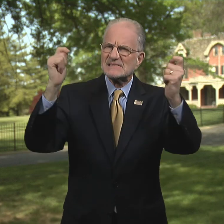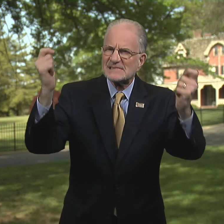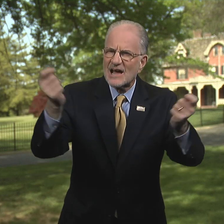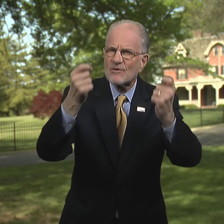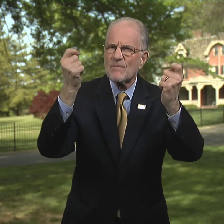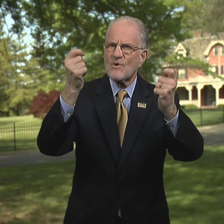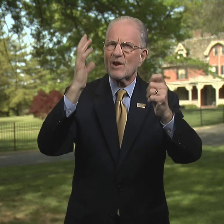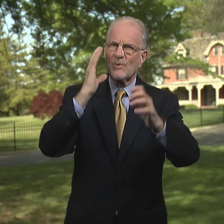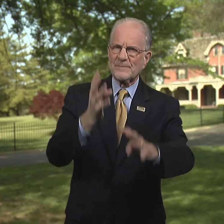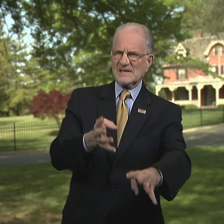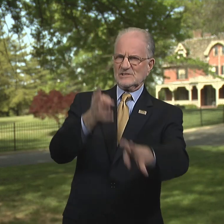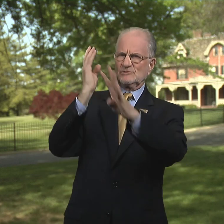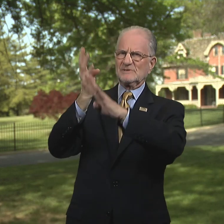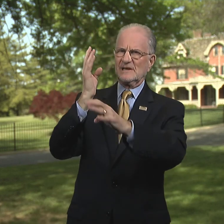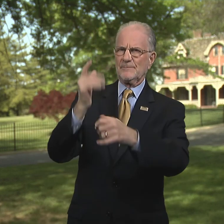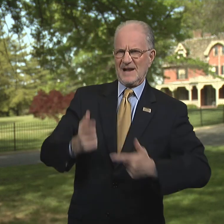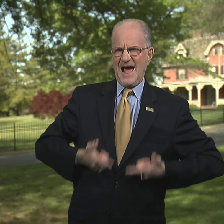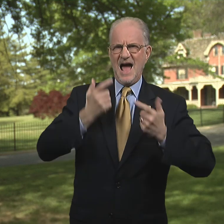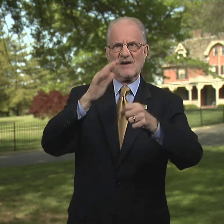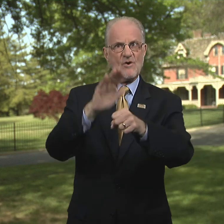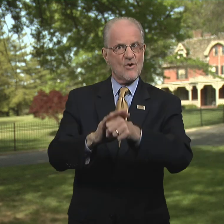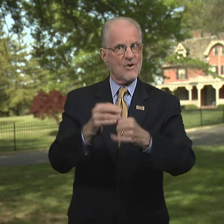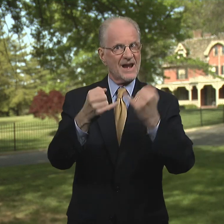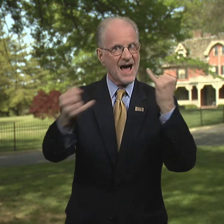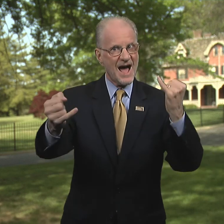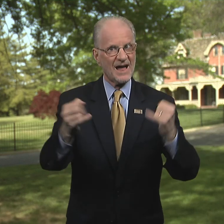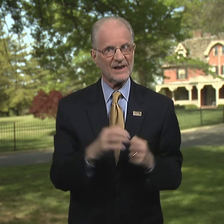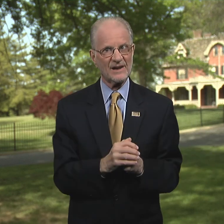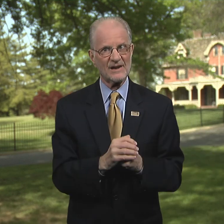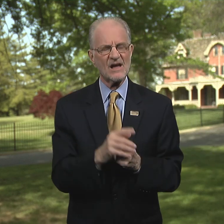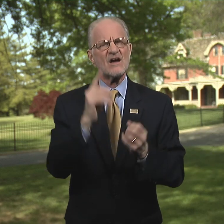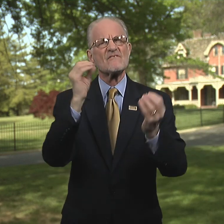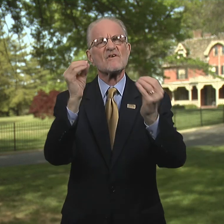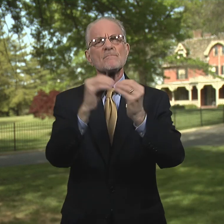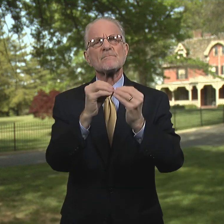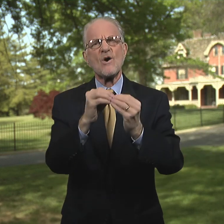The ceremony will be streamed live online.